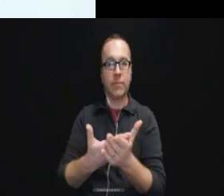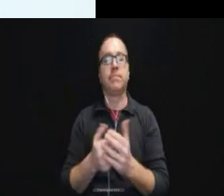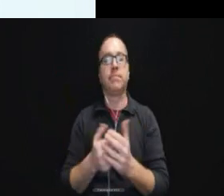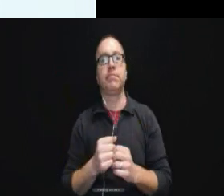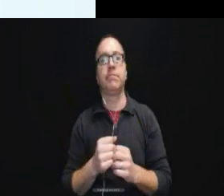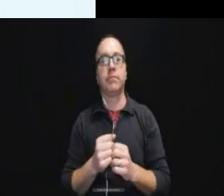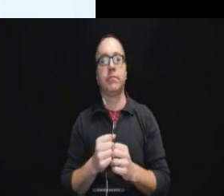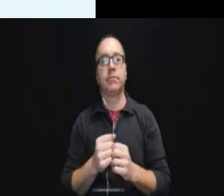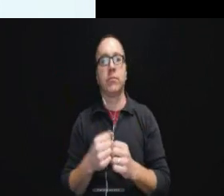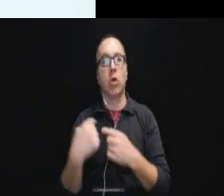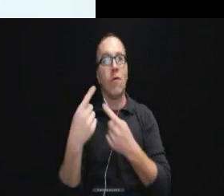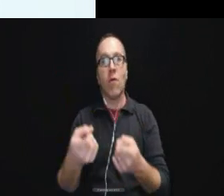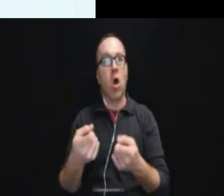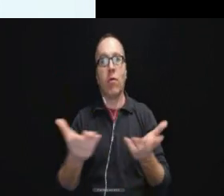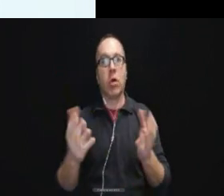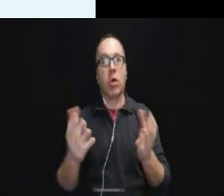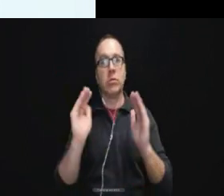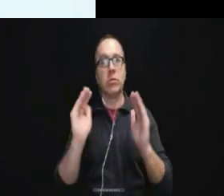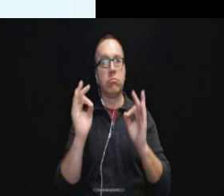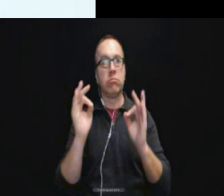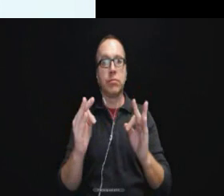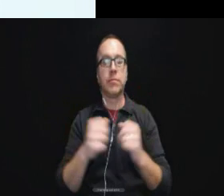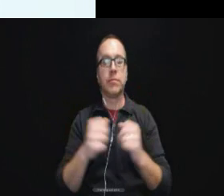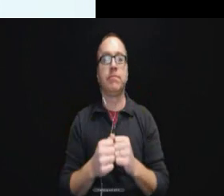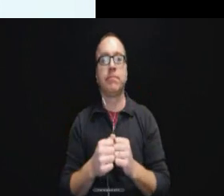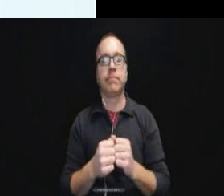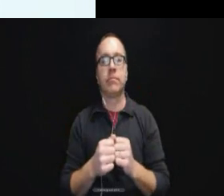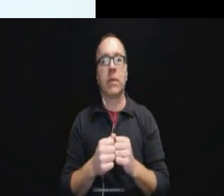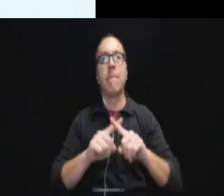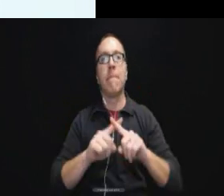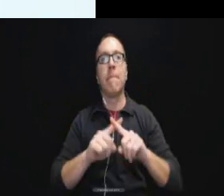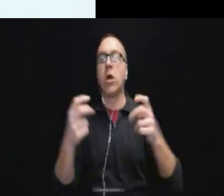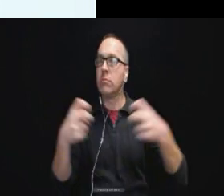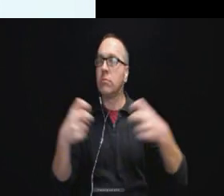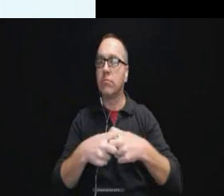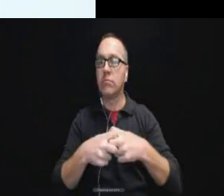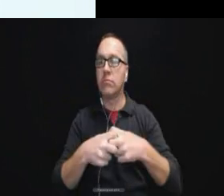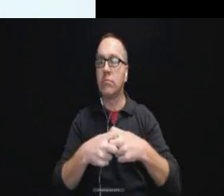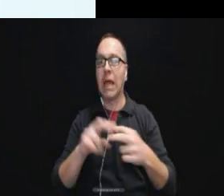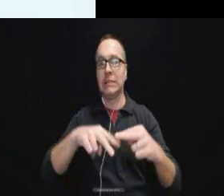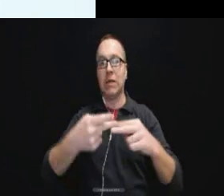So far everything seems to be going okay, but the problem instead of waiting for that